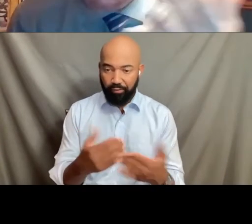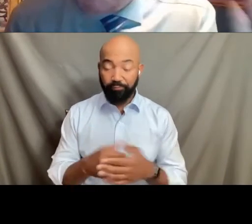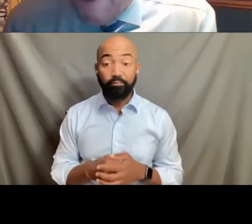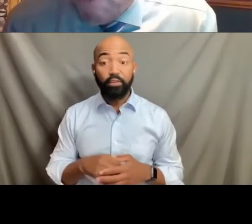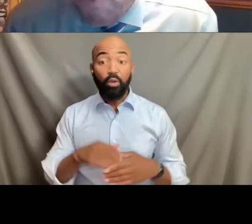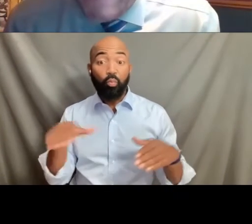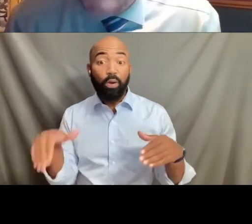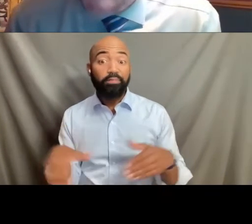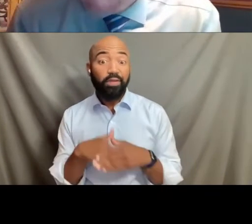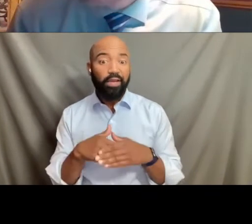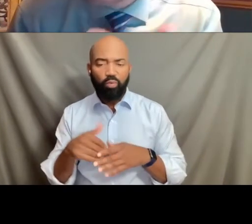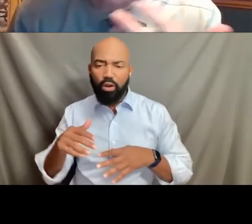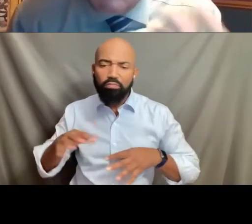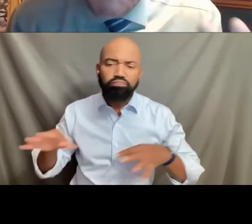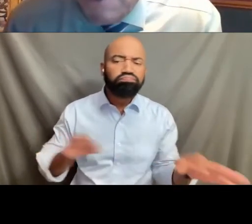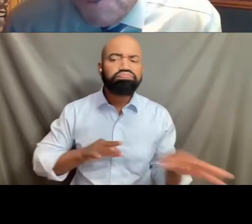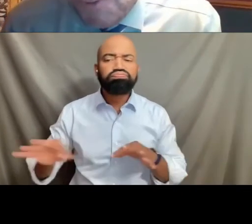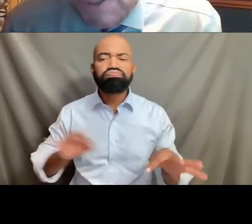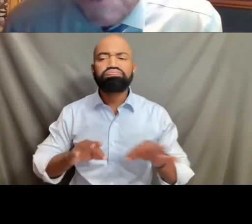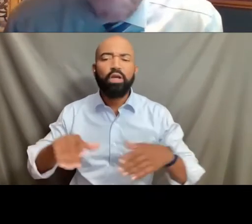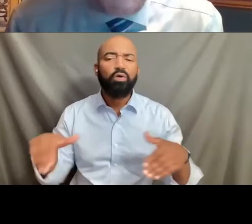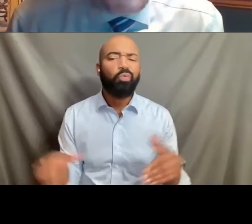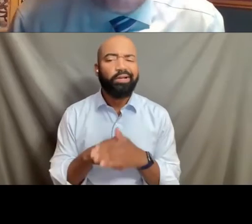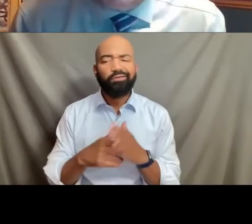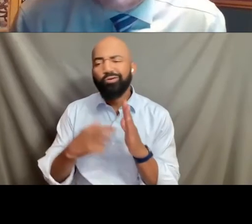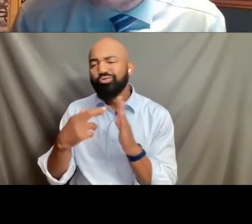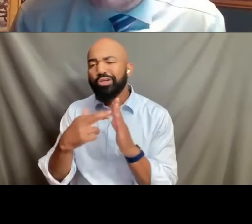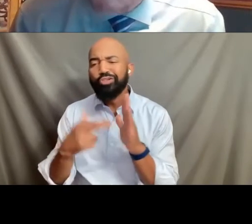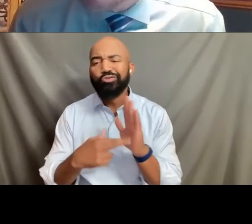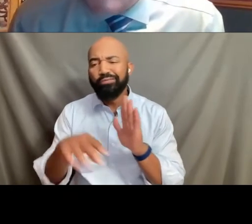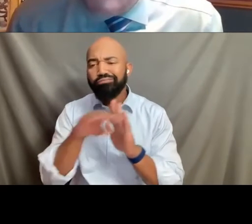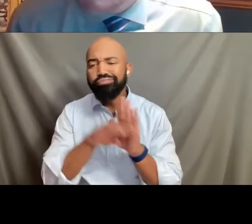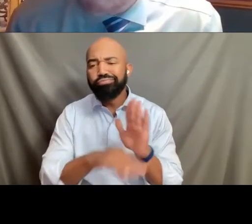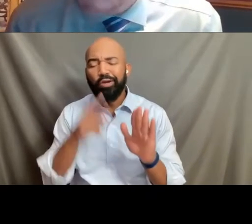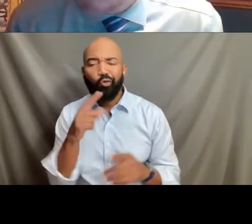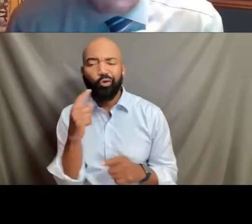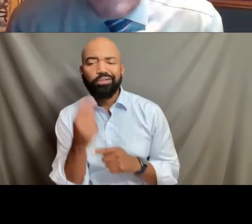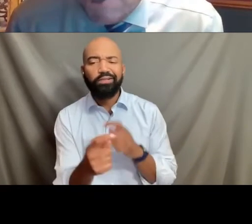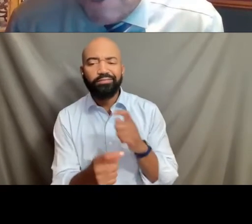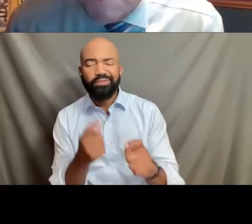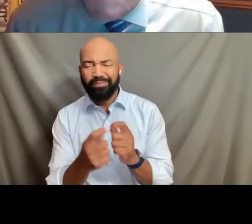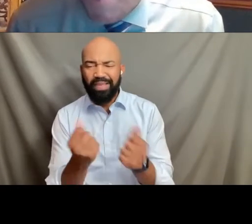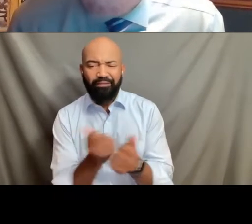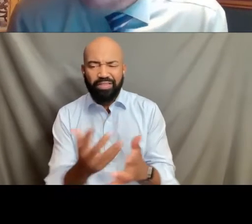will describe the wedding, presumably registries for gifts, all those kinds of things, locations,